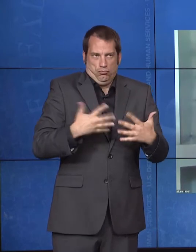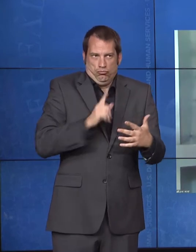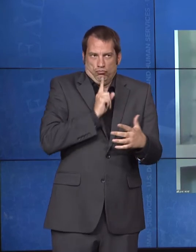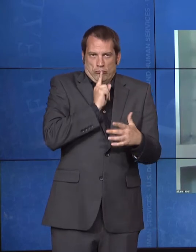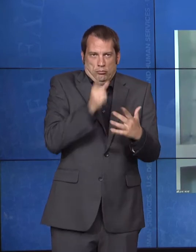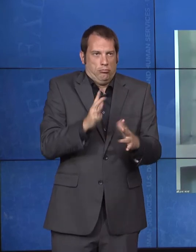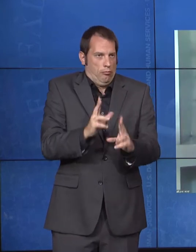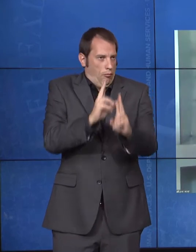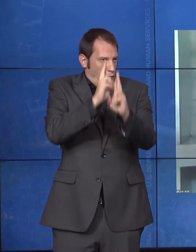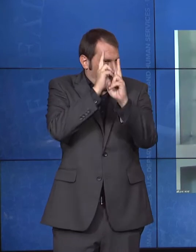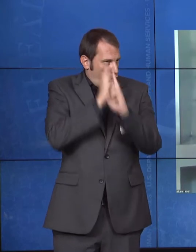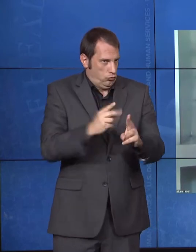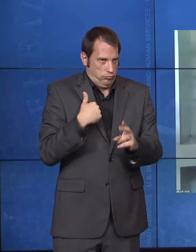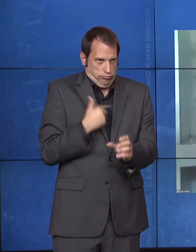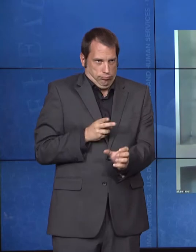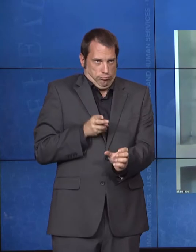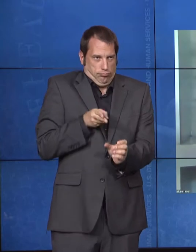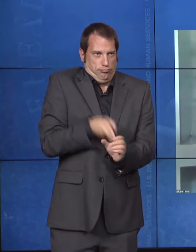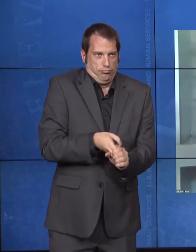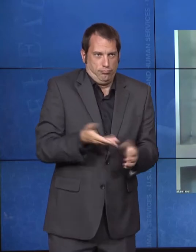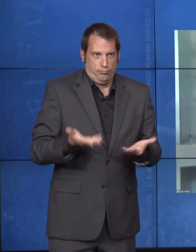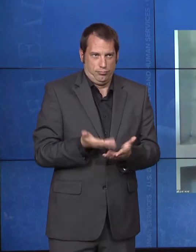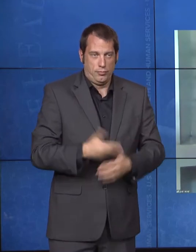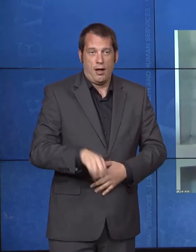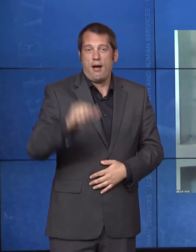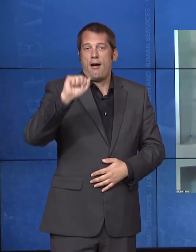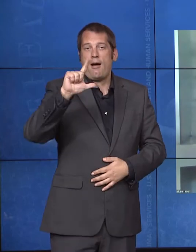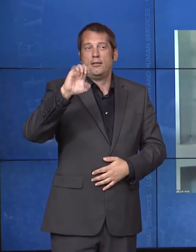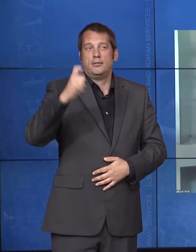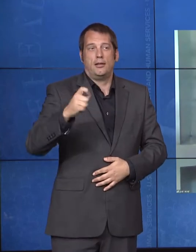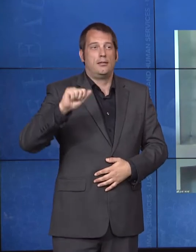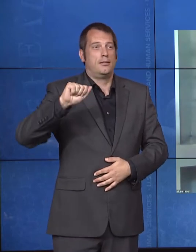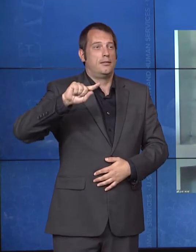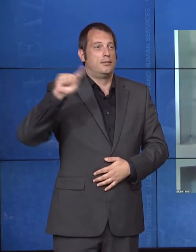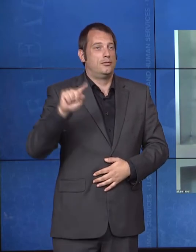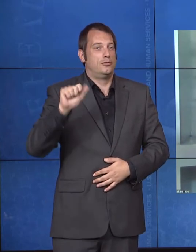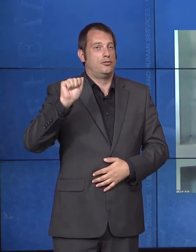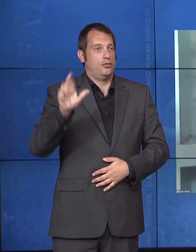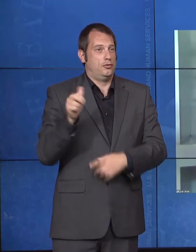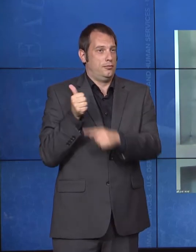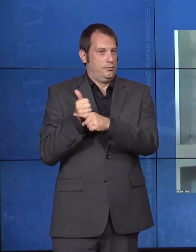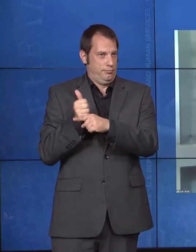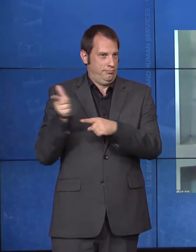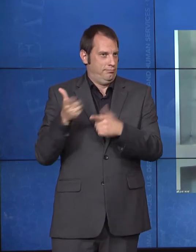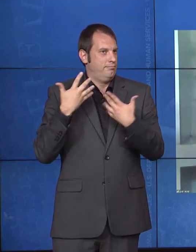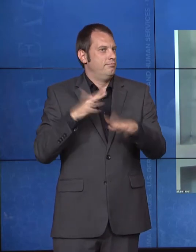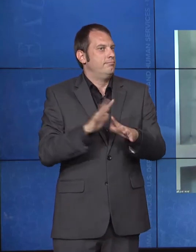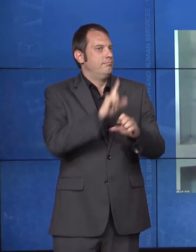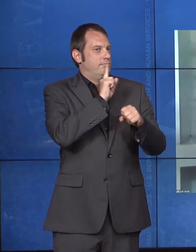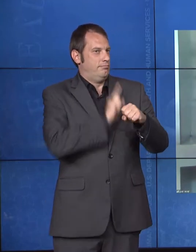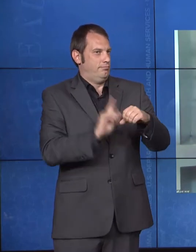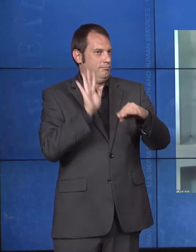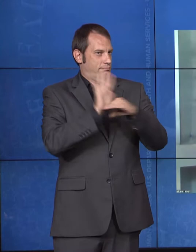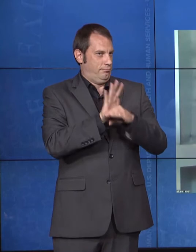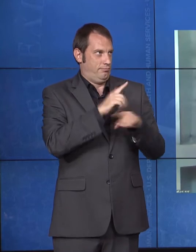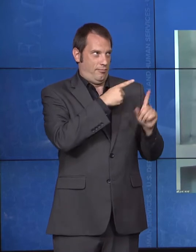in as President Trump's secretary of Health and Human Services in January 2018. His current